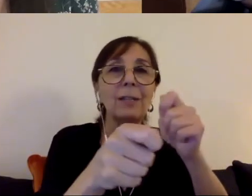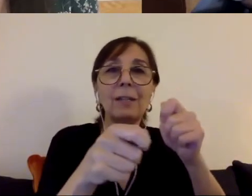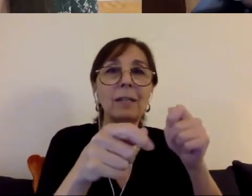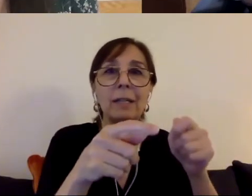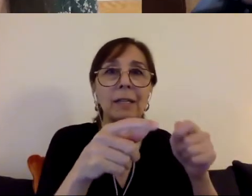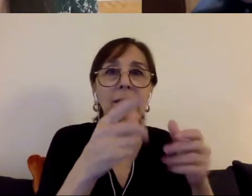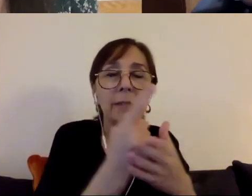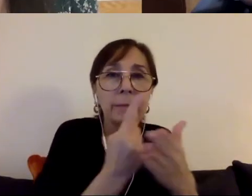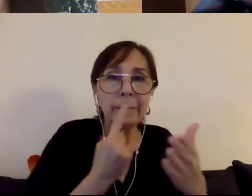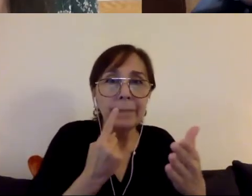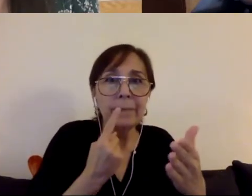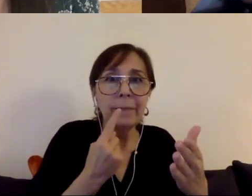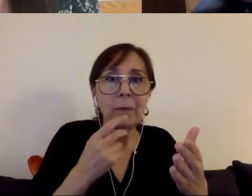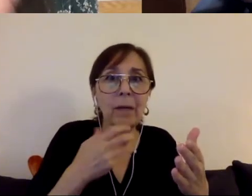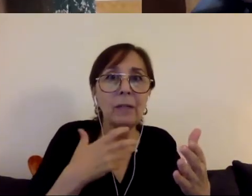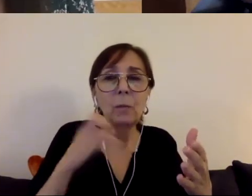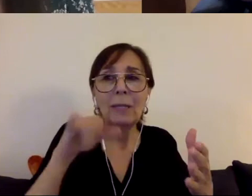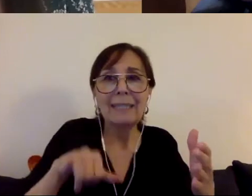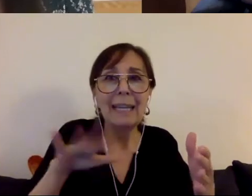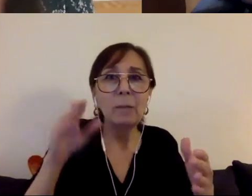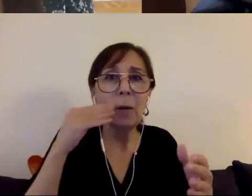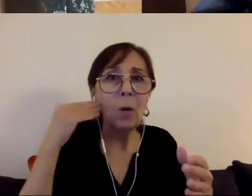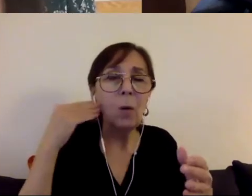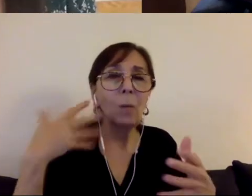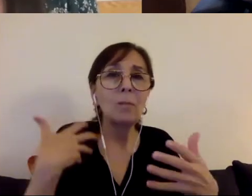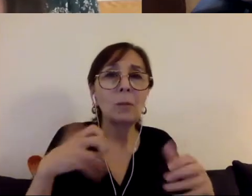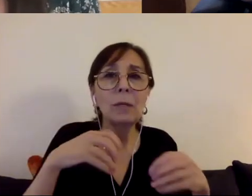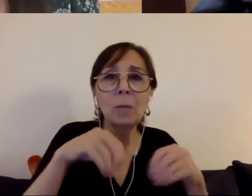you don't want to have to move out you want to be able to get whatever supports